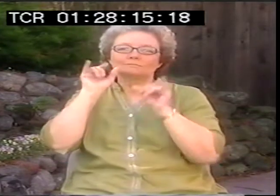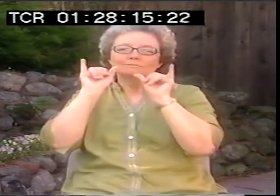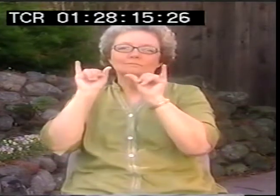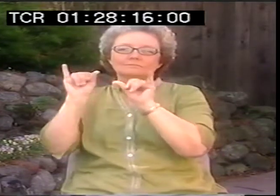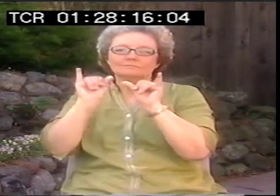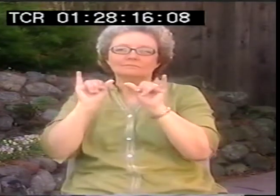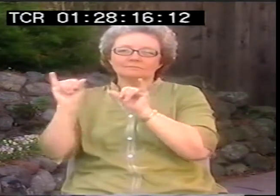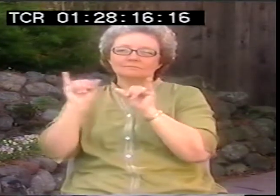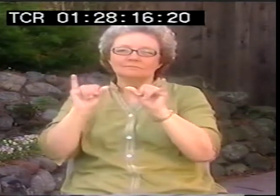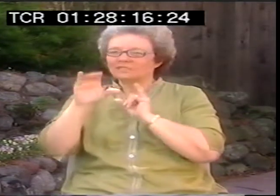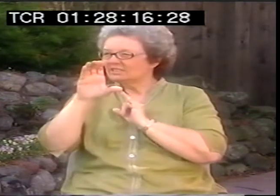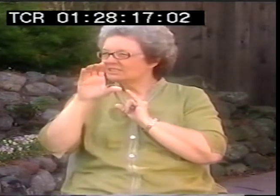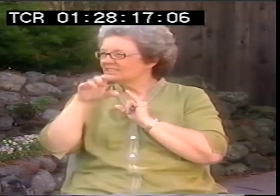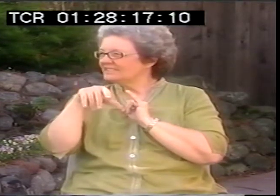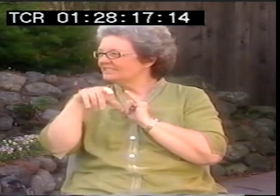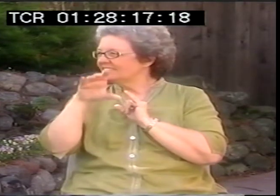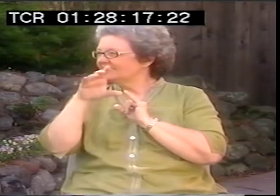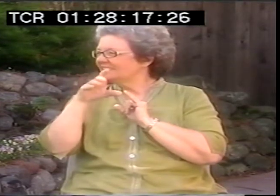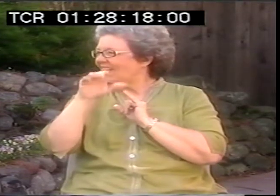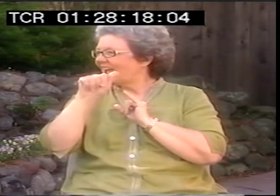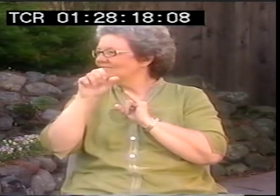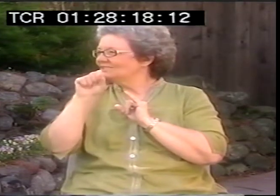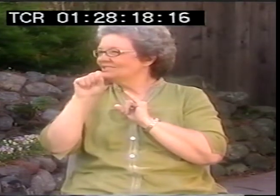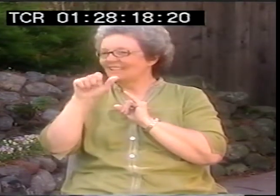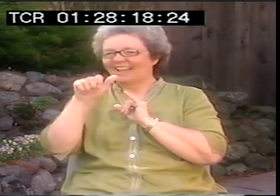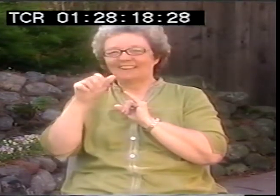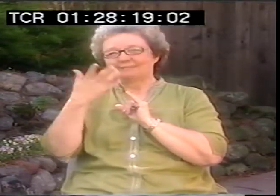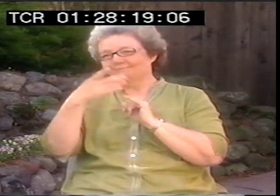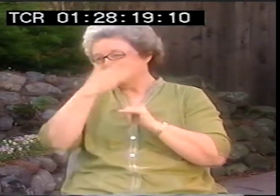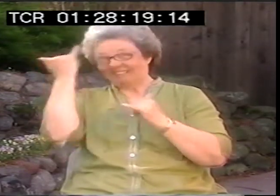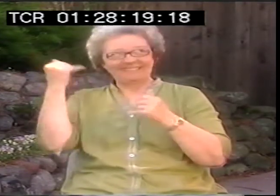Course, English or written poetry follows sounds. There's something called-- gosh, I've